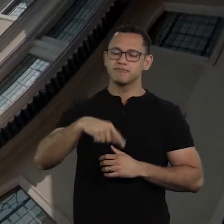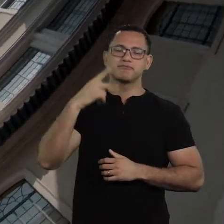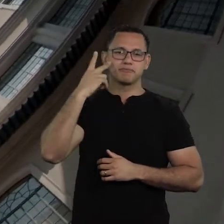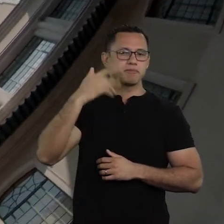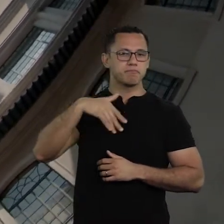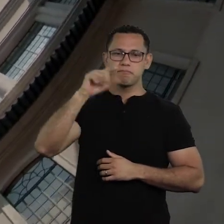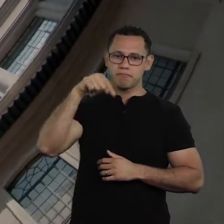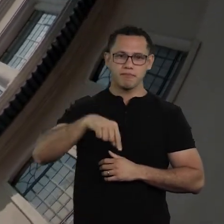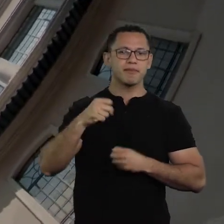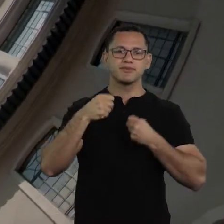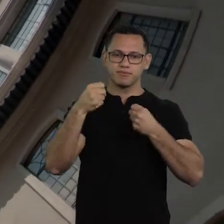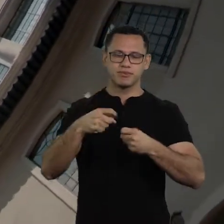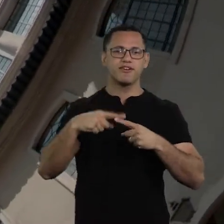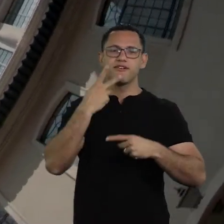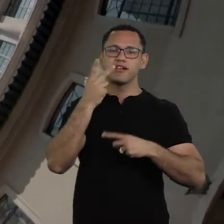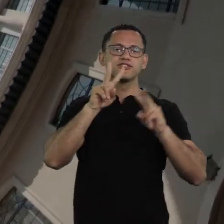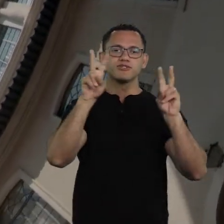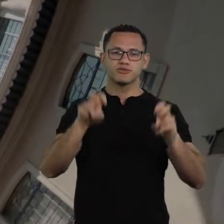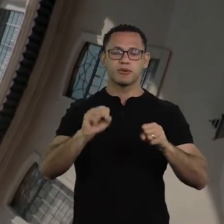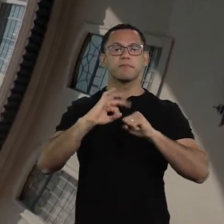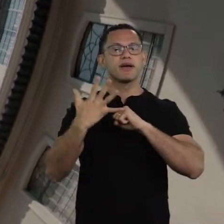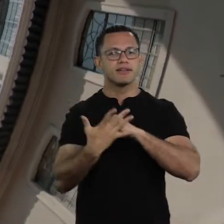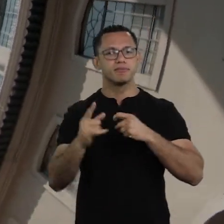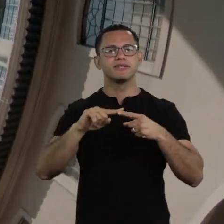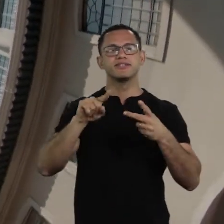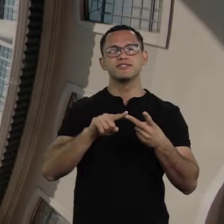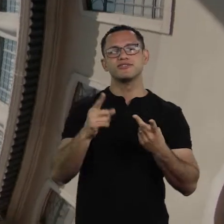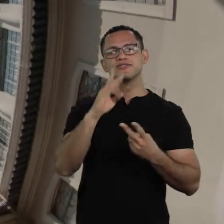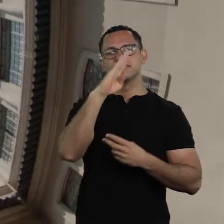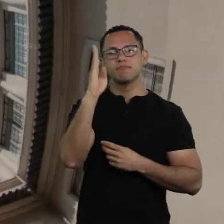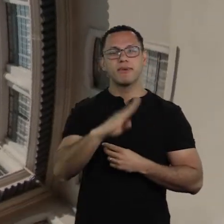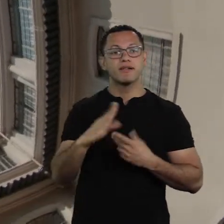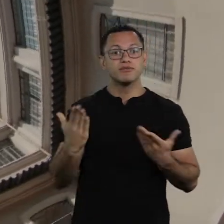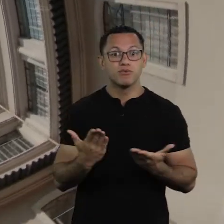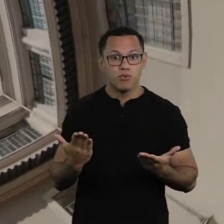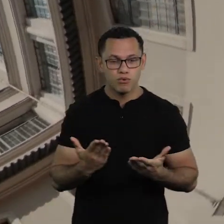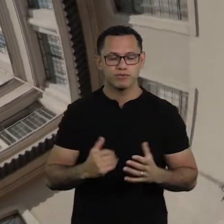place to chat about the pandemic, freedom and contemporary Brazil.